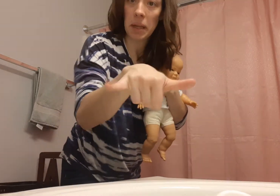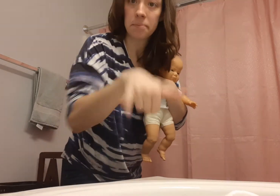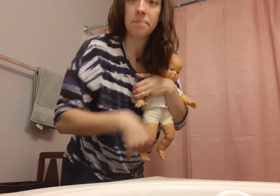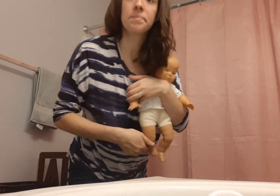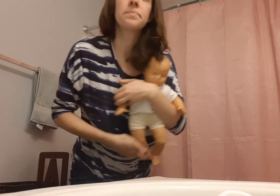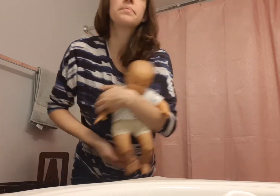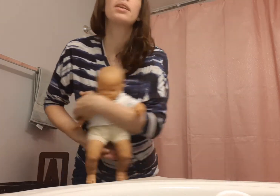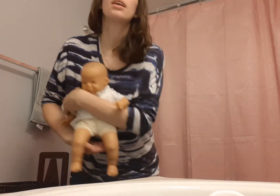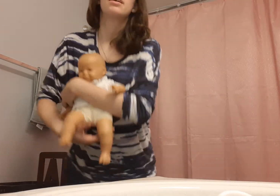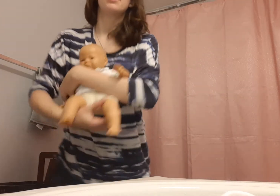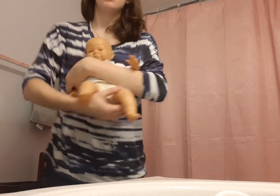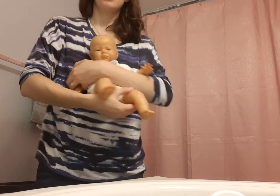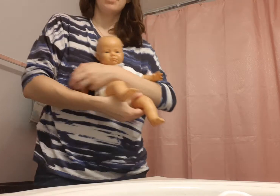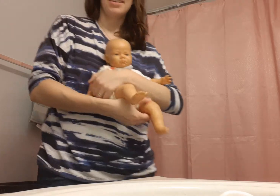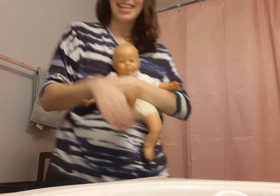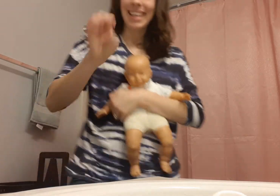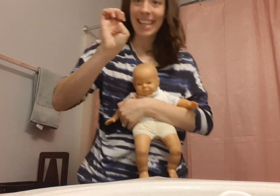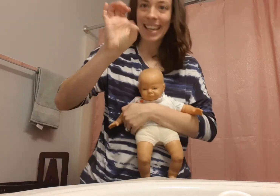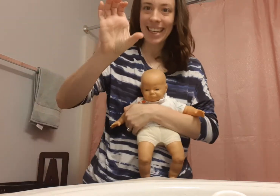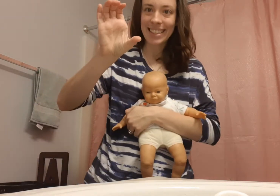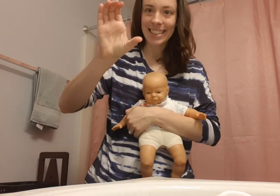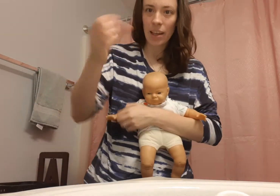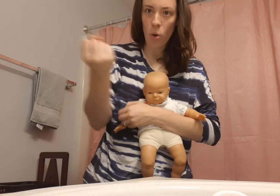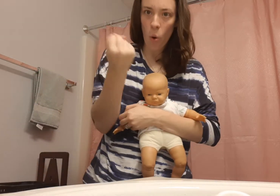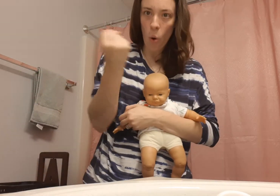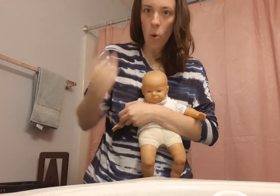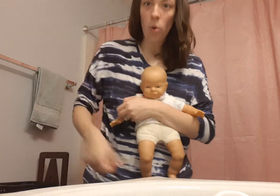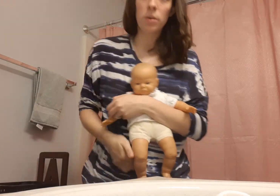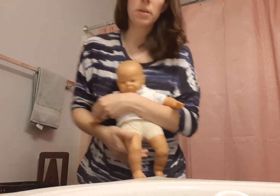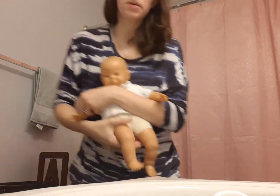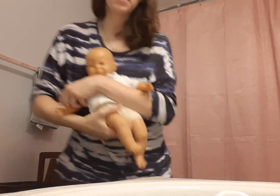Like that Use EC hold